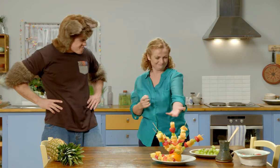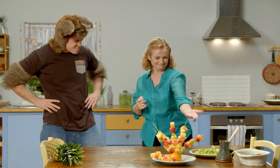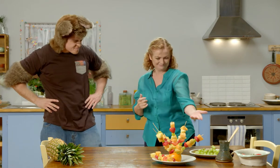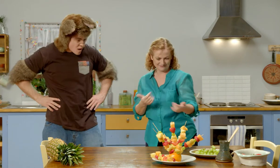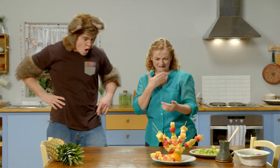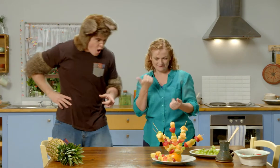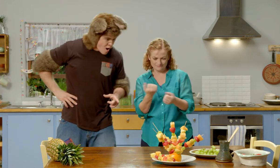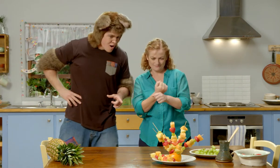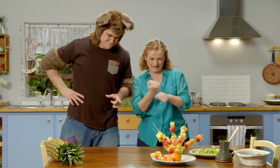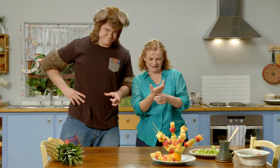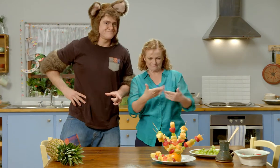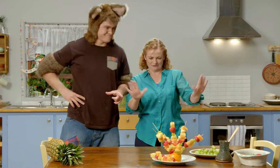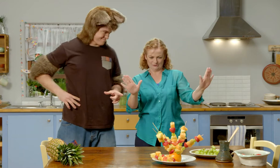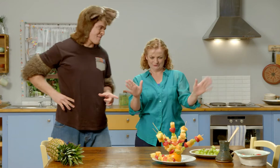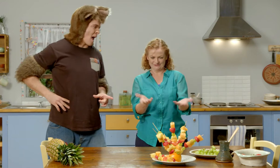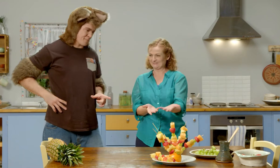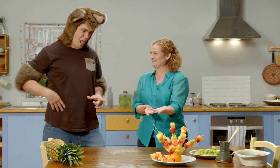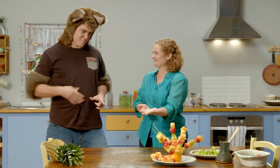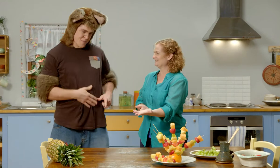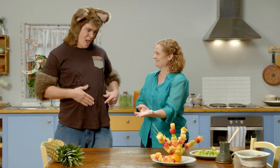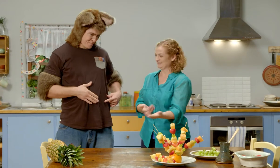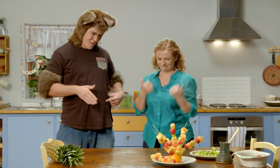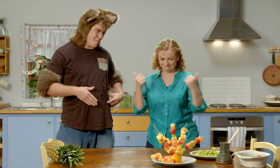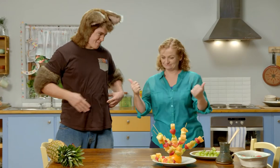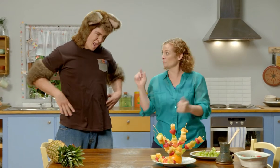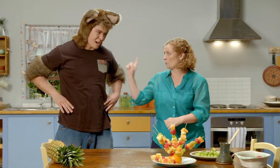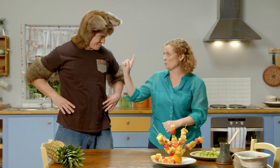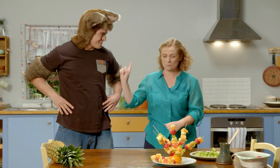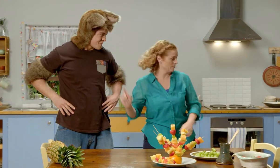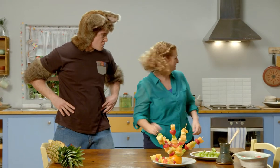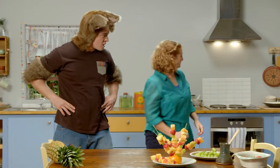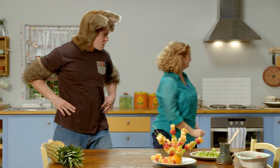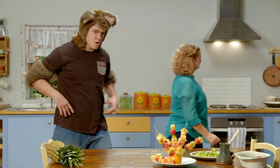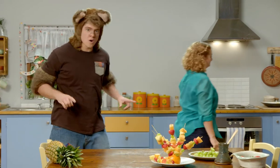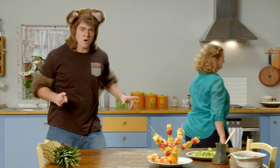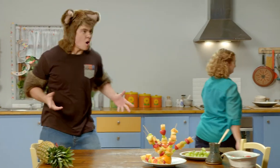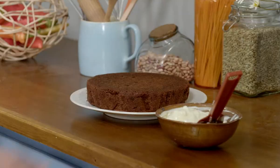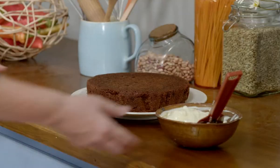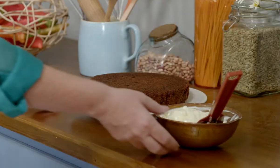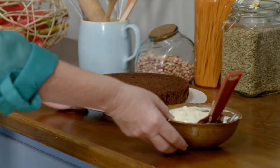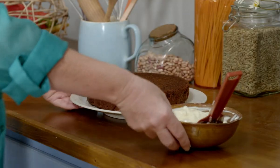You can see, we’ve made all our fruit kebabs. They look good. I’ve got something else, Possum.